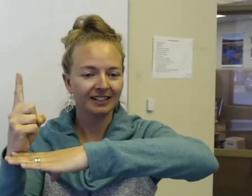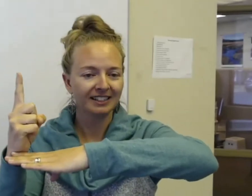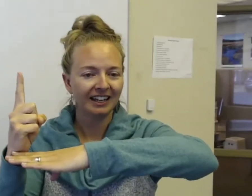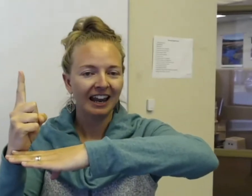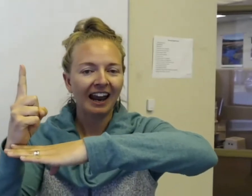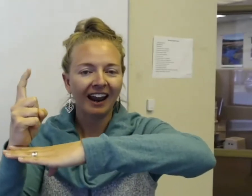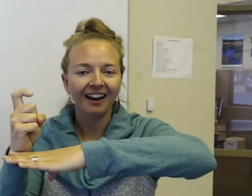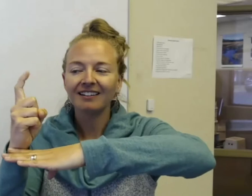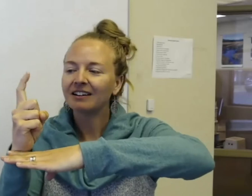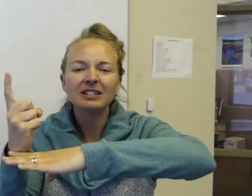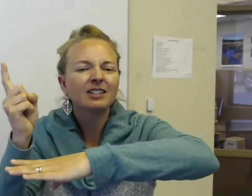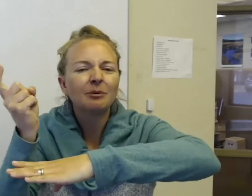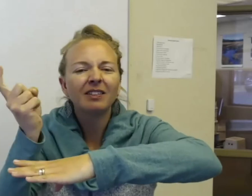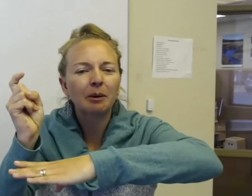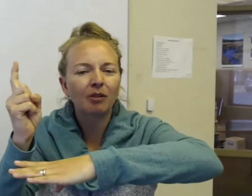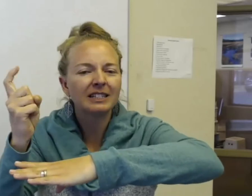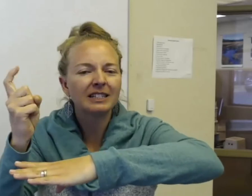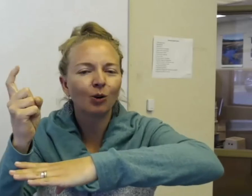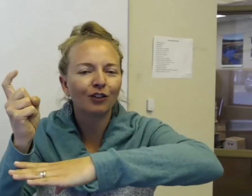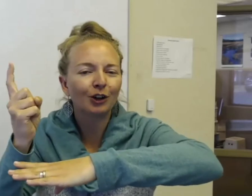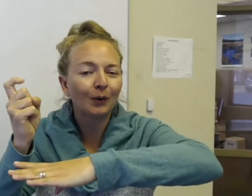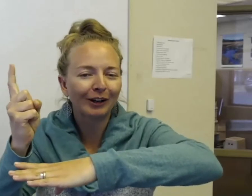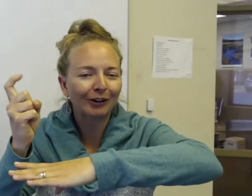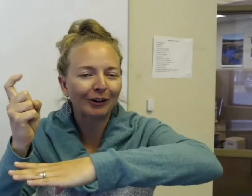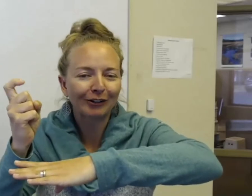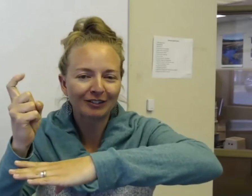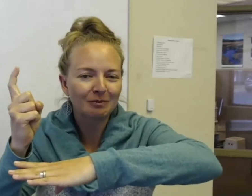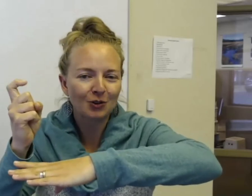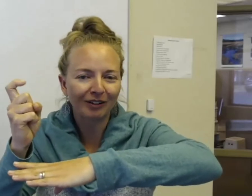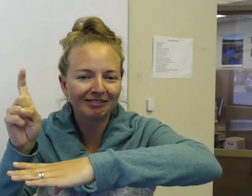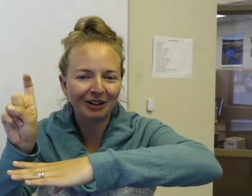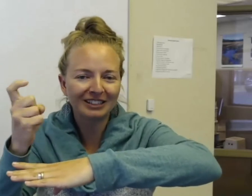And now this is going to be like a placeholder for a critter of some sort. You know, he just